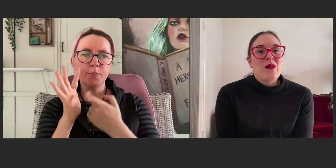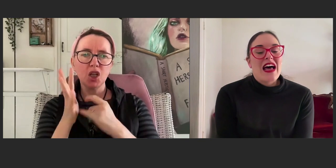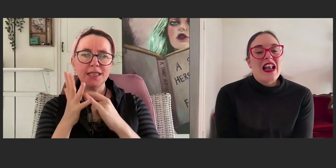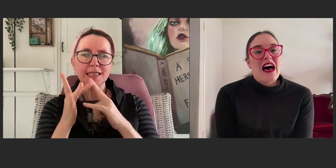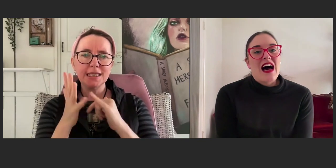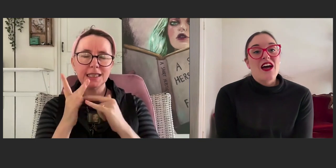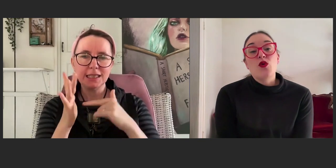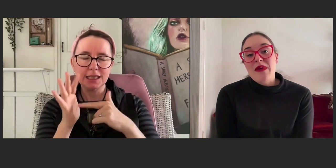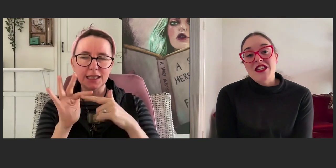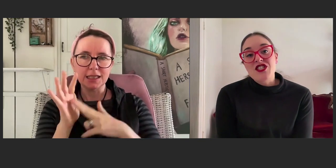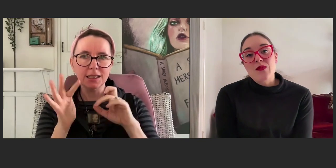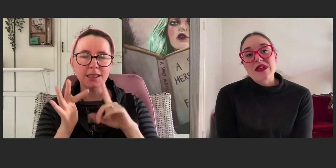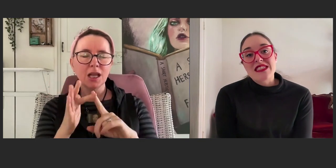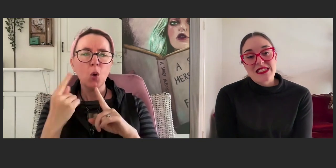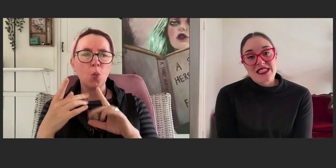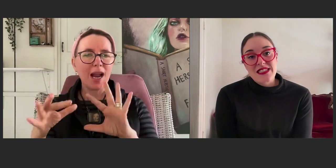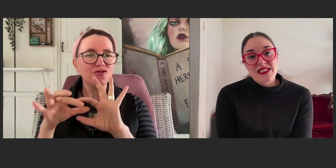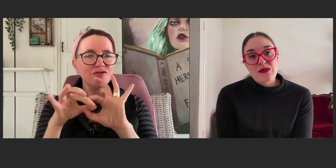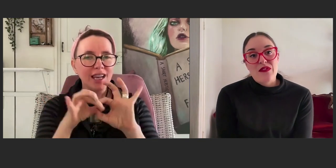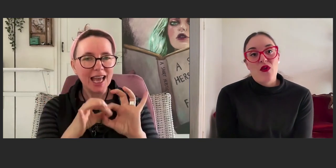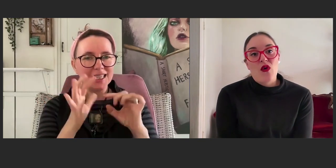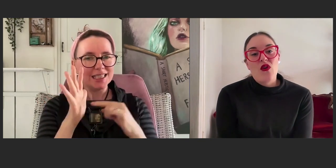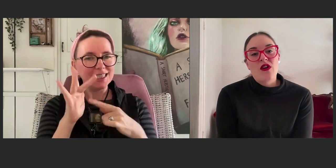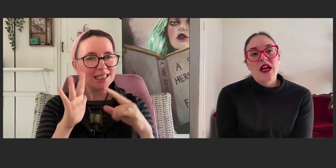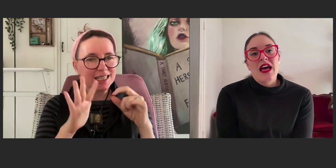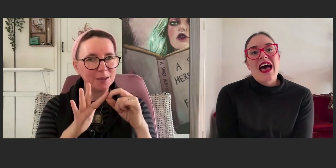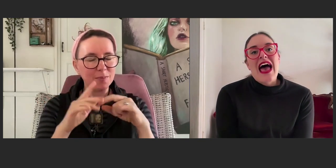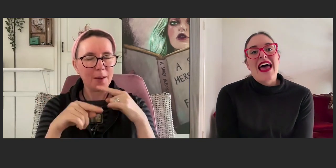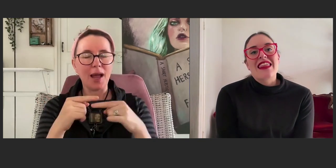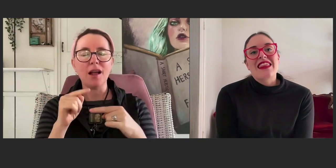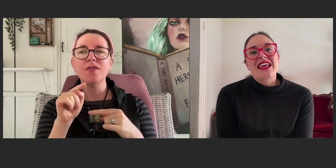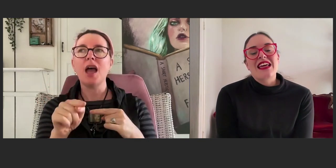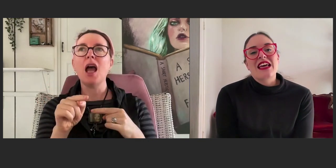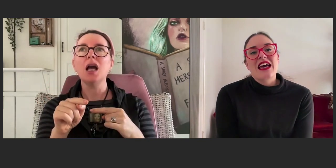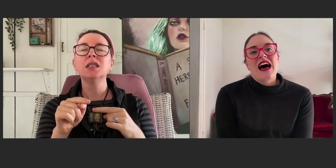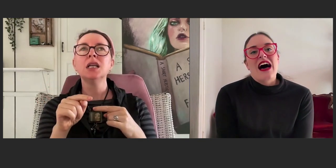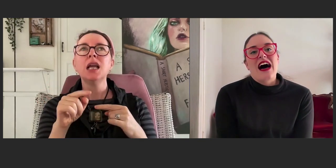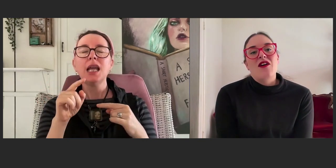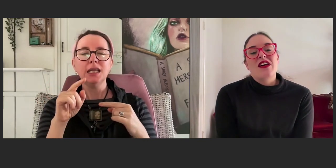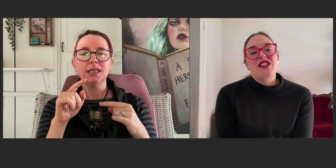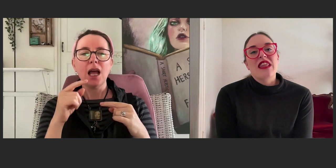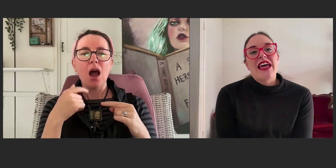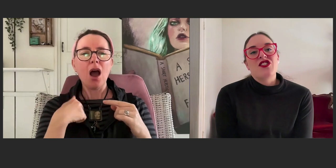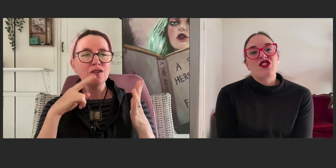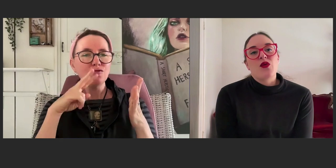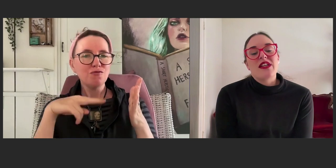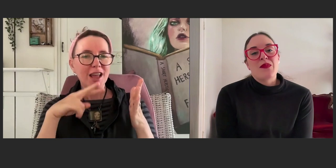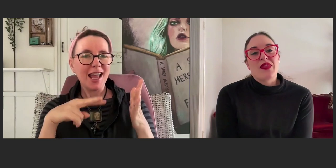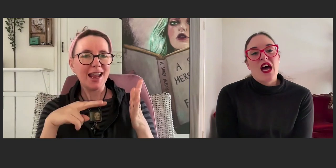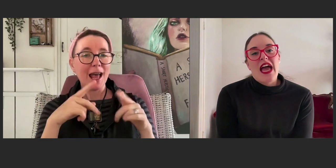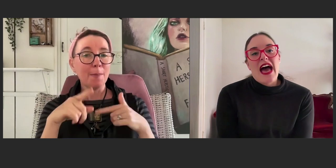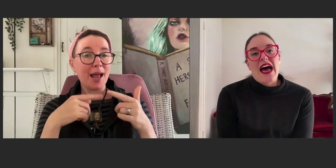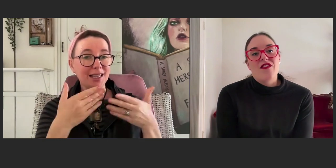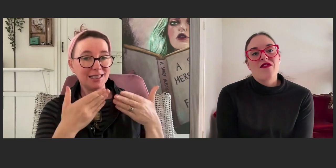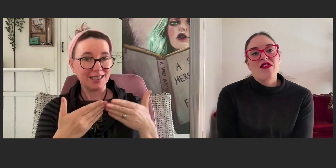but you were mentioning persistence before and I think it's related to a tip that I have.